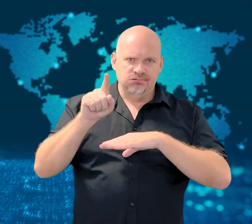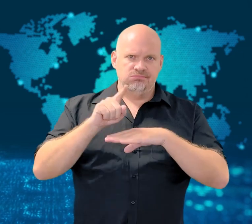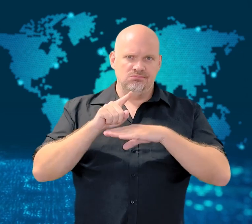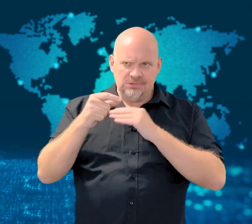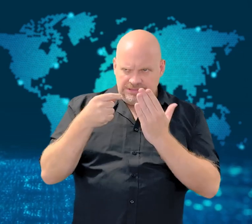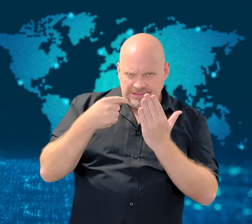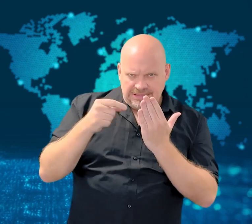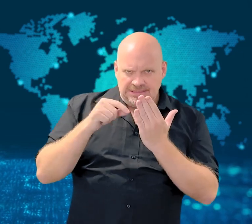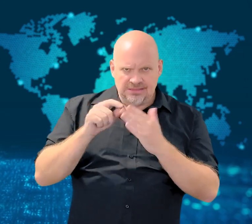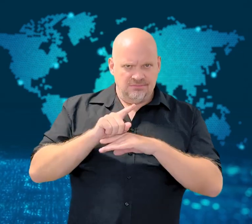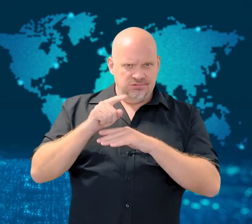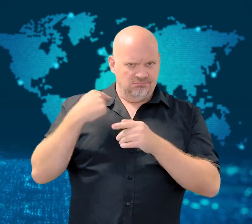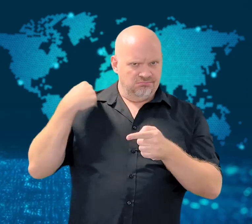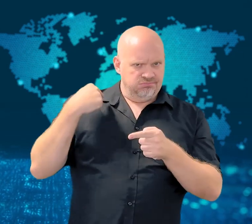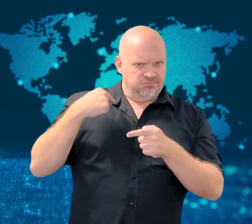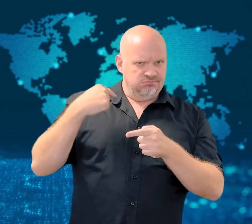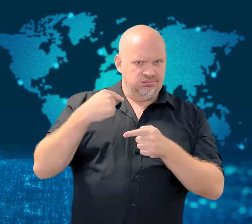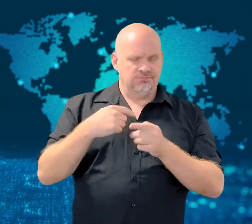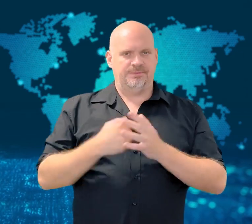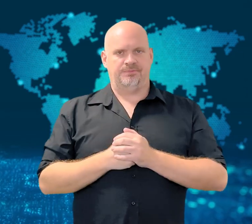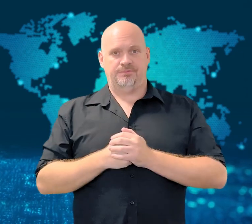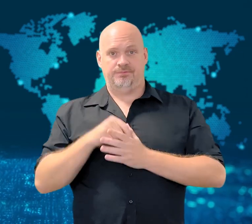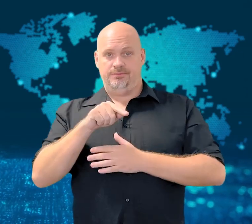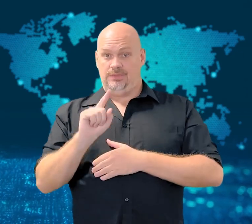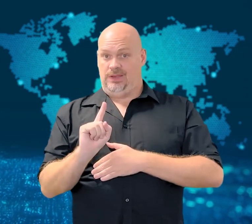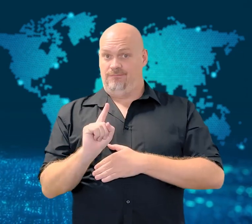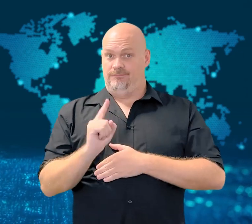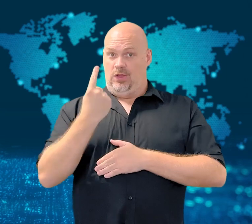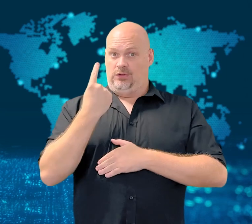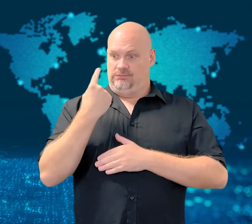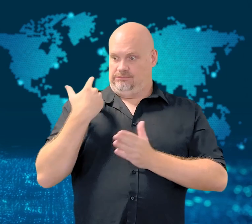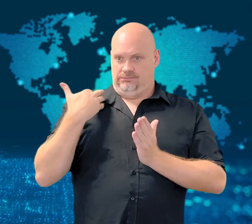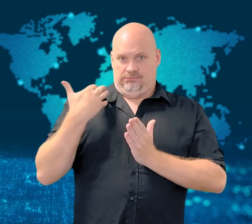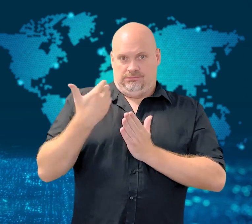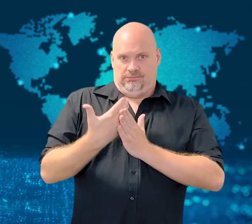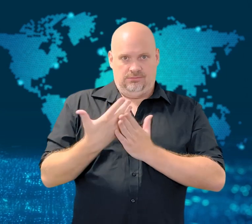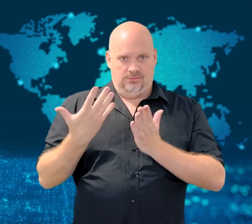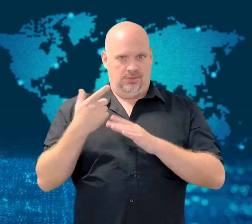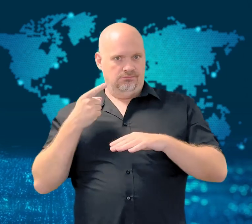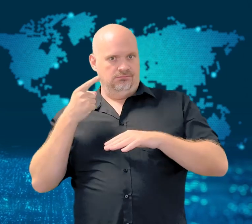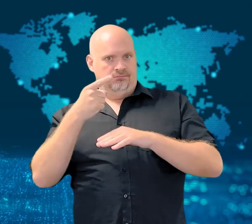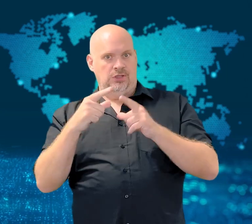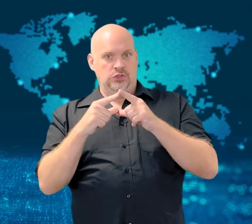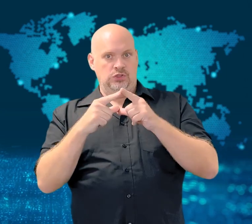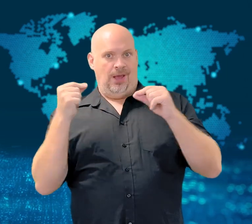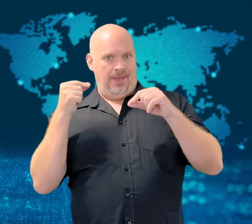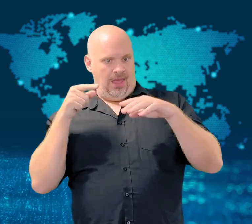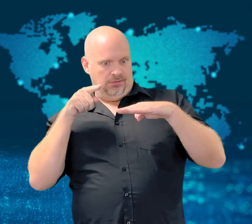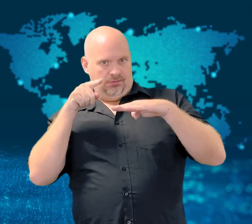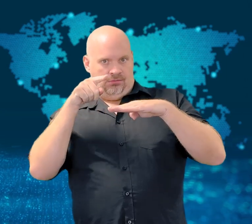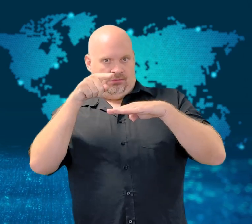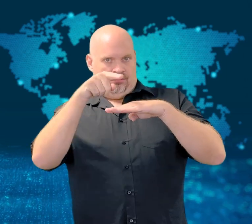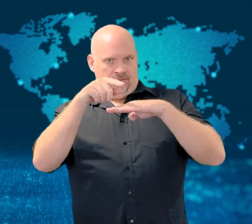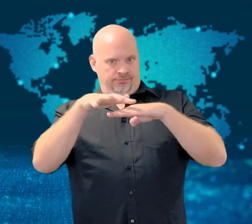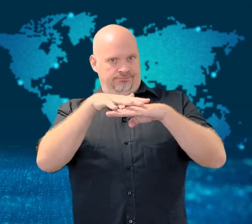It was the first recent missile to fly over Japan, and the act was called "barbaric"